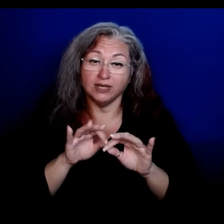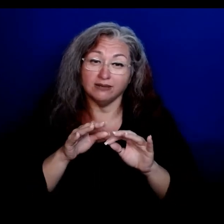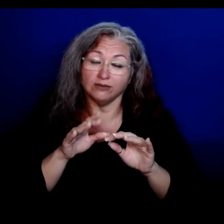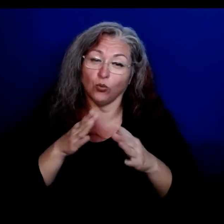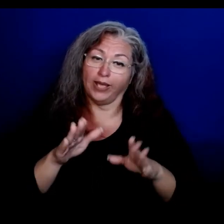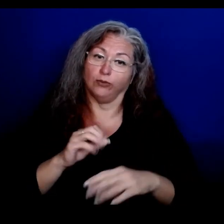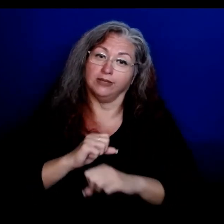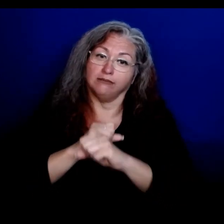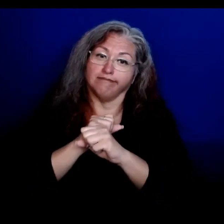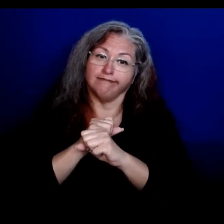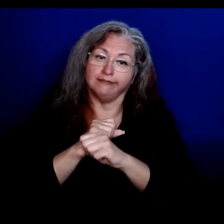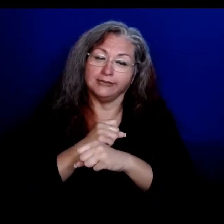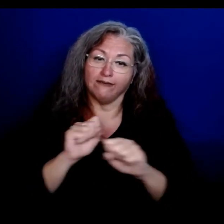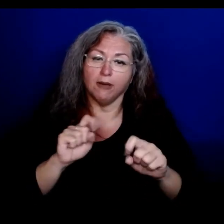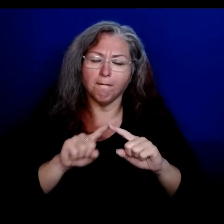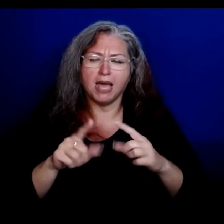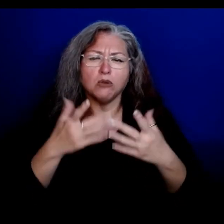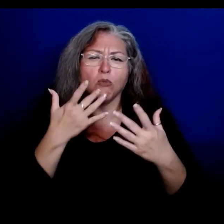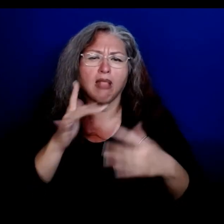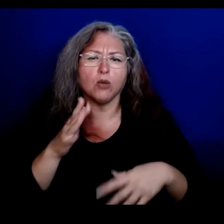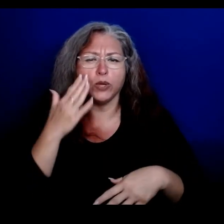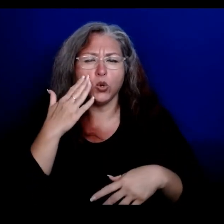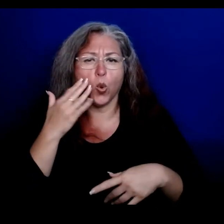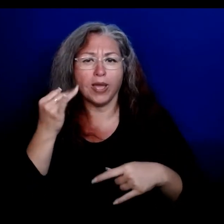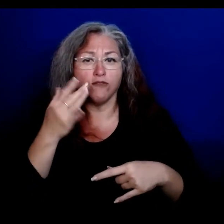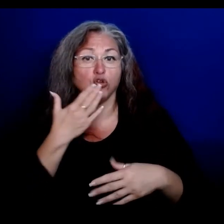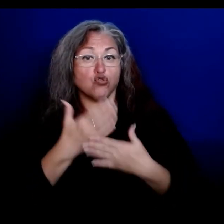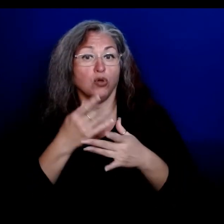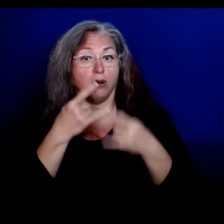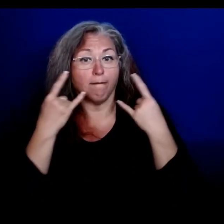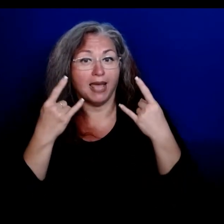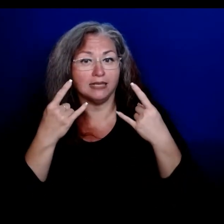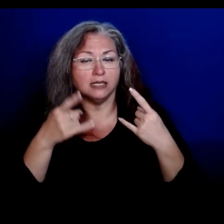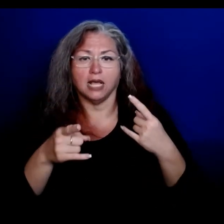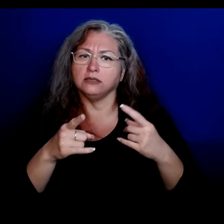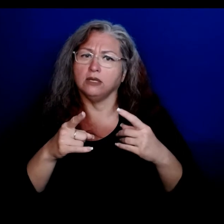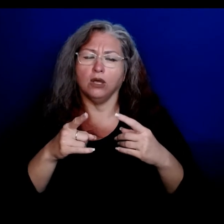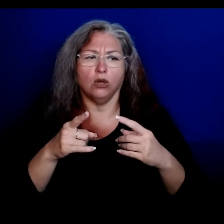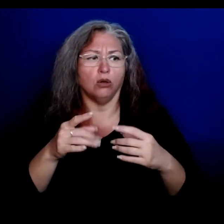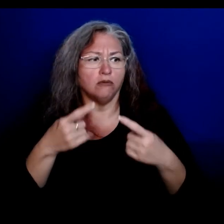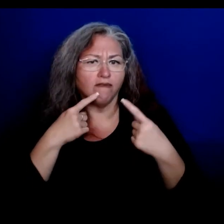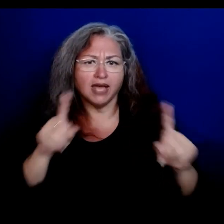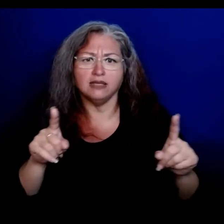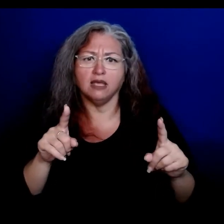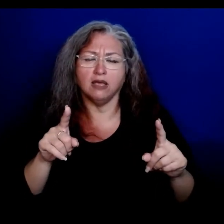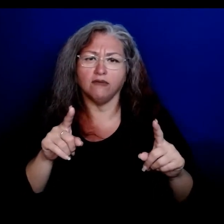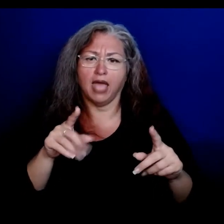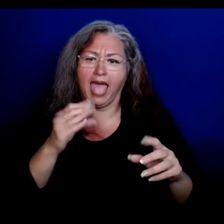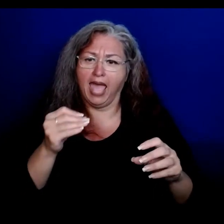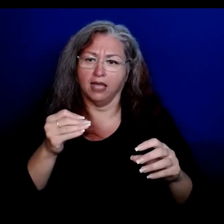Fortunately, we know that wearing high-quality masks is an effective tool and it has served Hawaii well